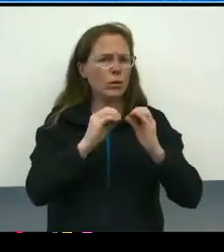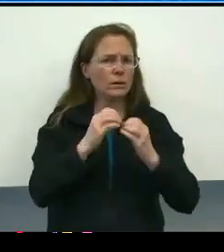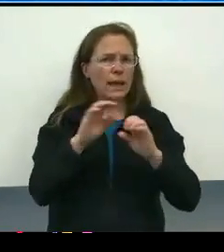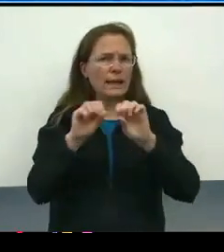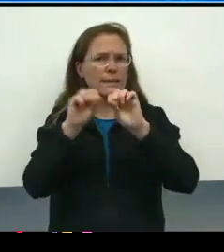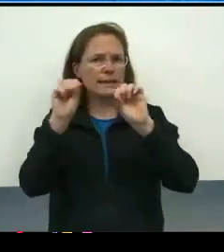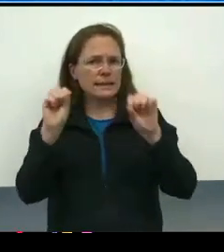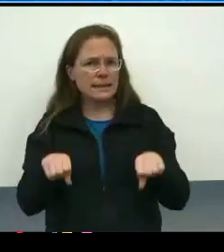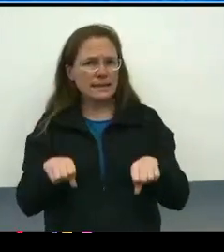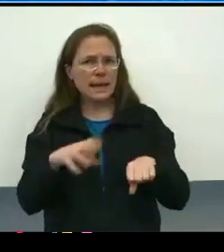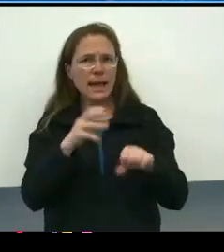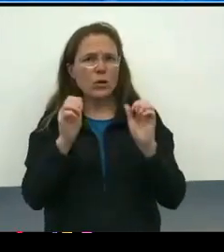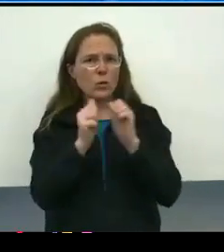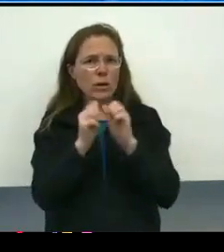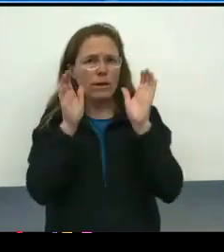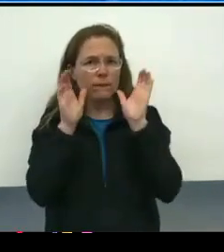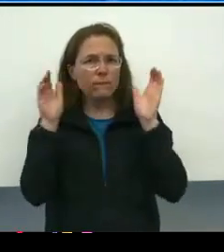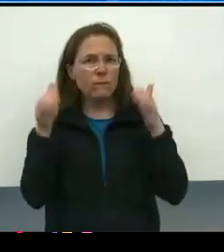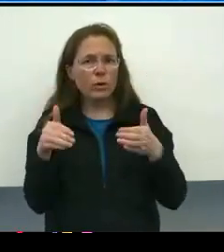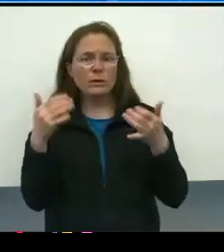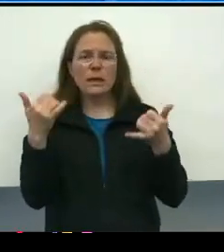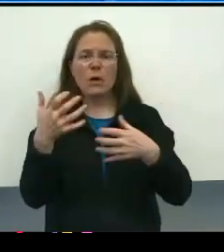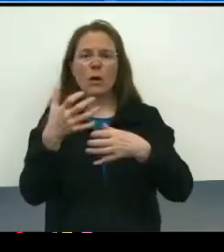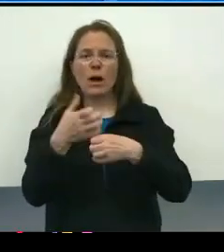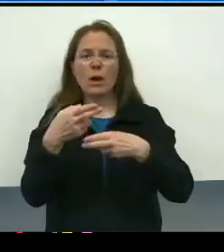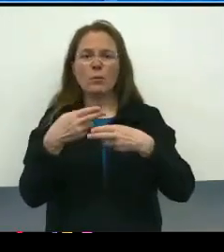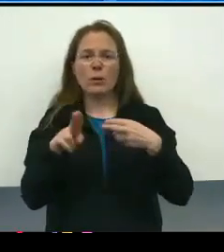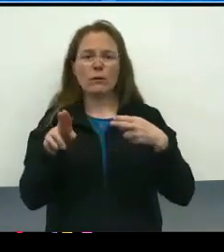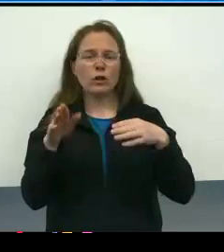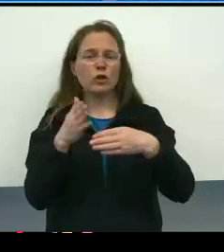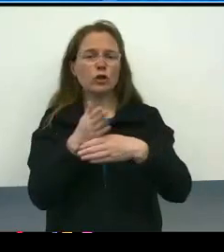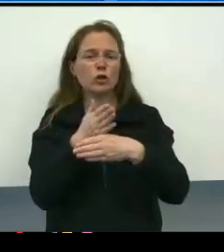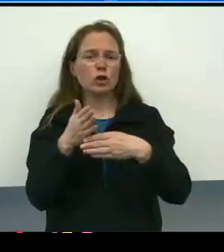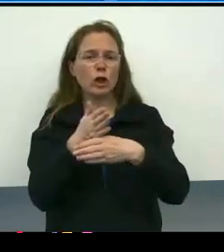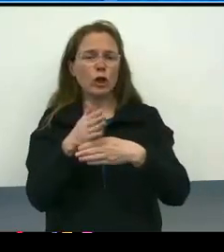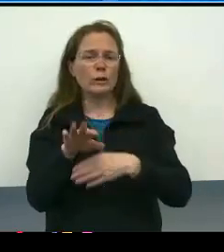And so I wanna just briefly share what the six principles are